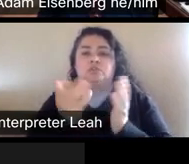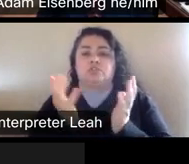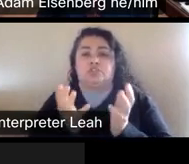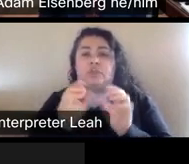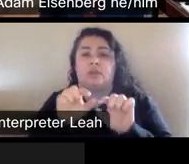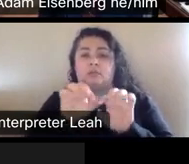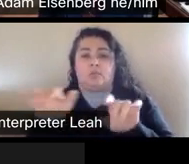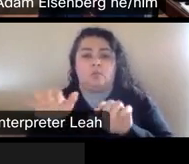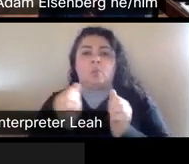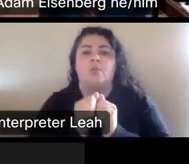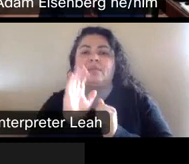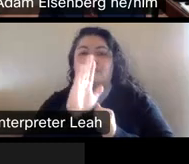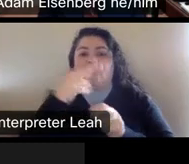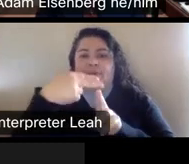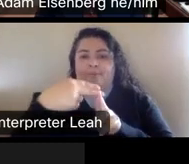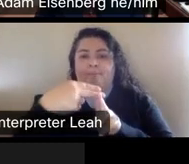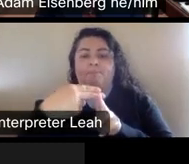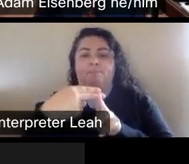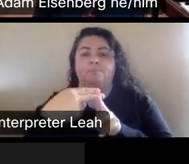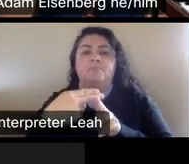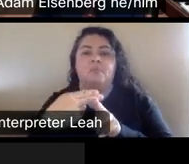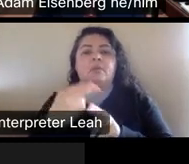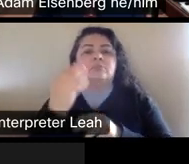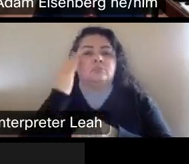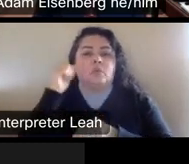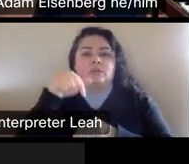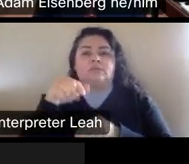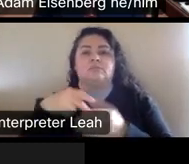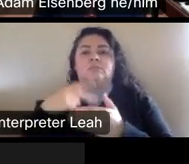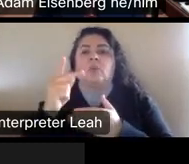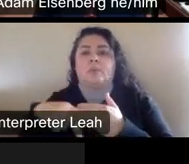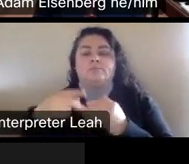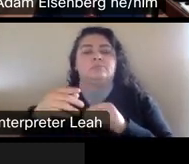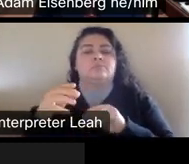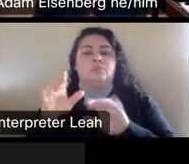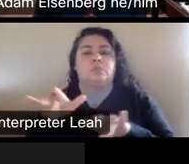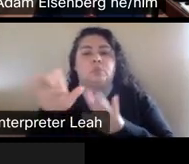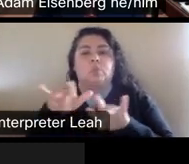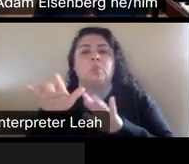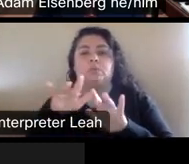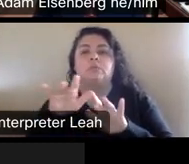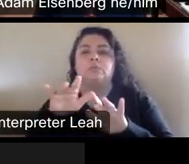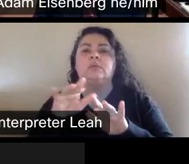And please note that this program is being recorded and will be made available on the office of Arts and culture YouTube website.